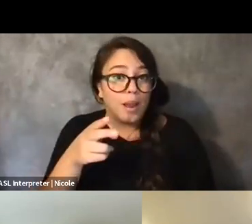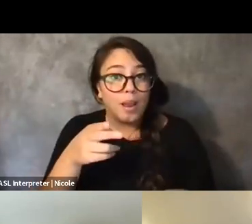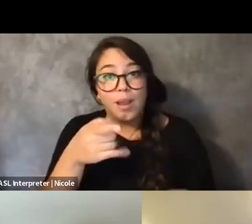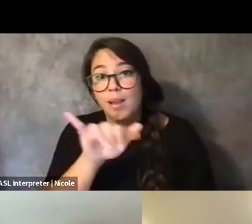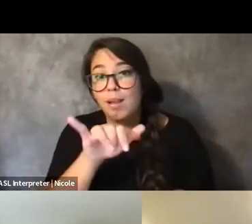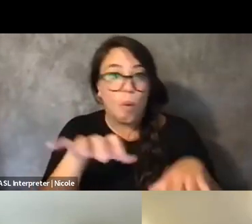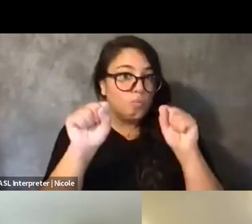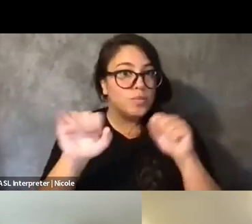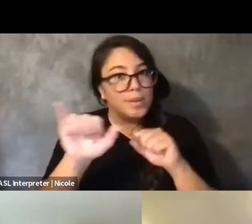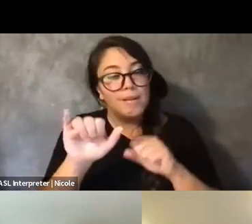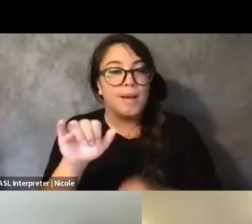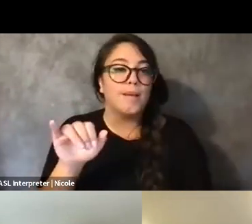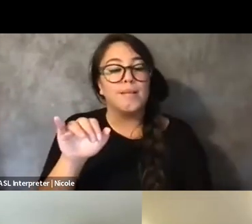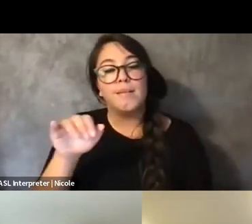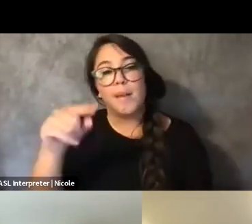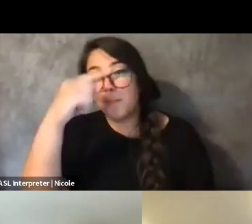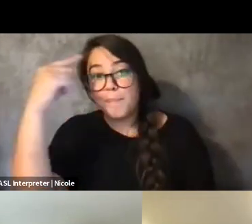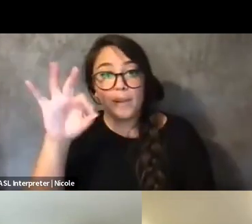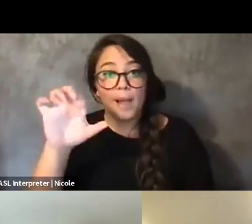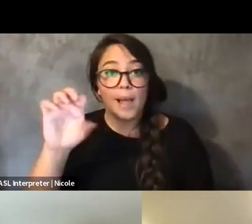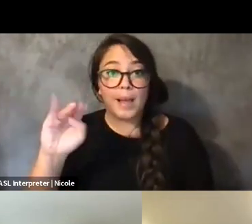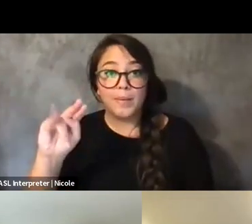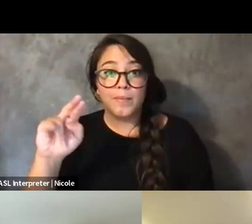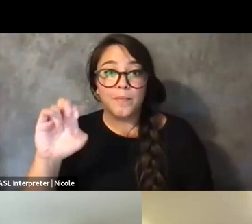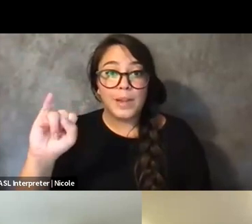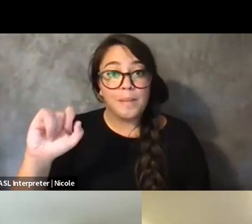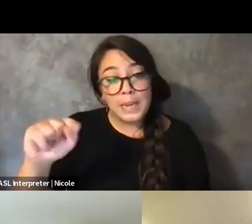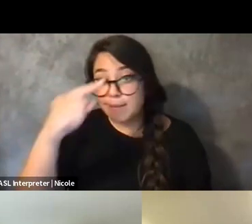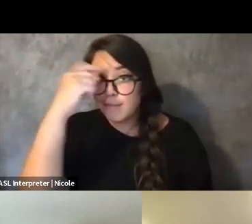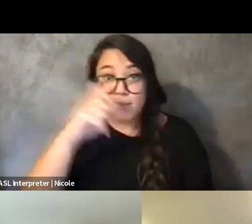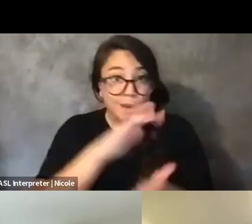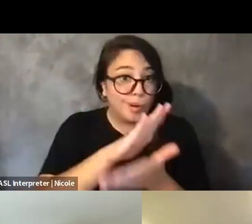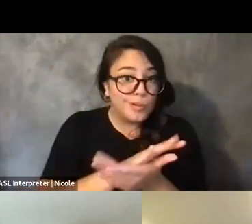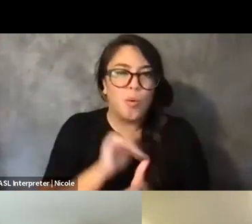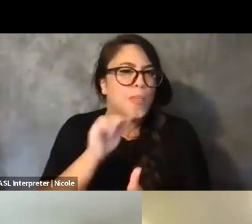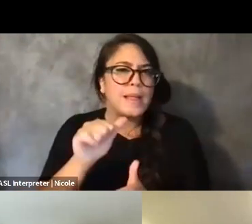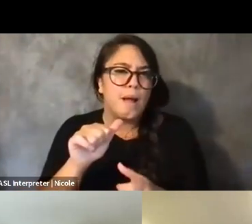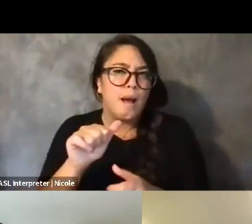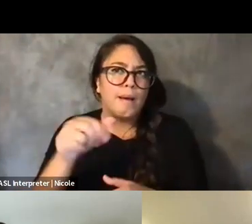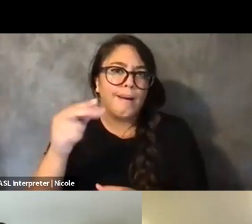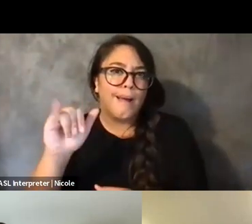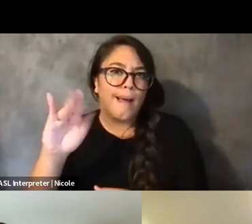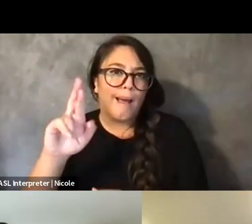that wasn't exactly a hybrid space, but it had to be fully virtual.